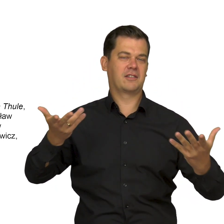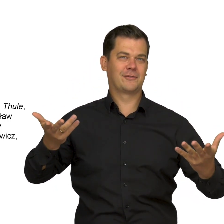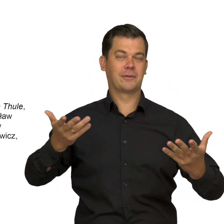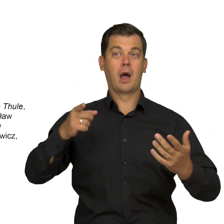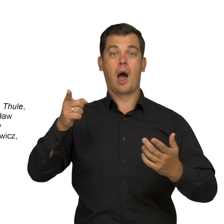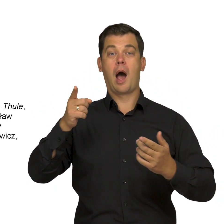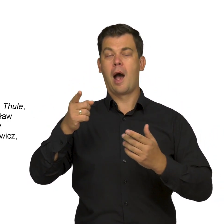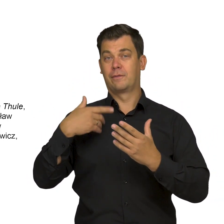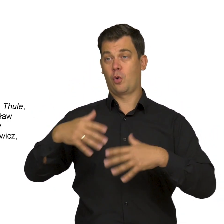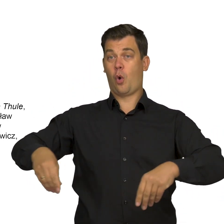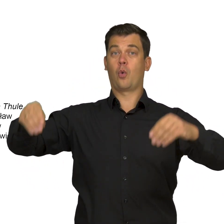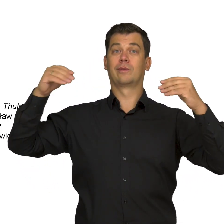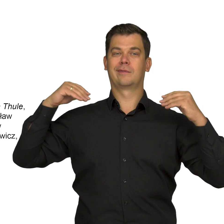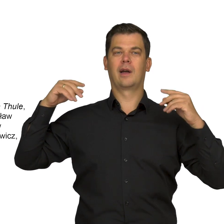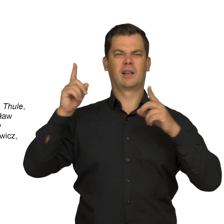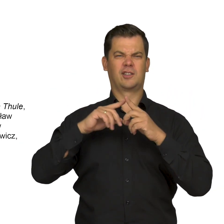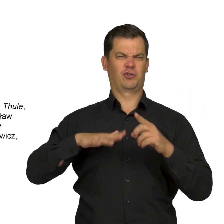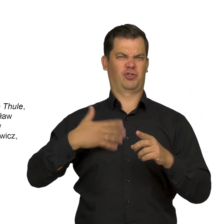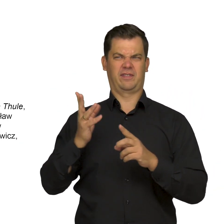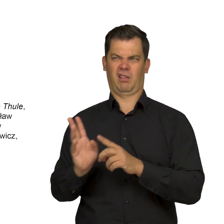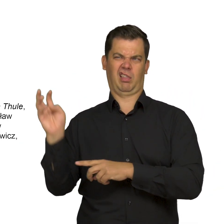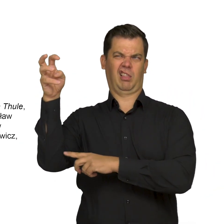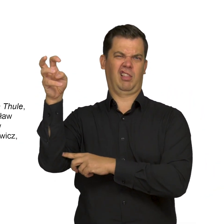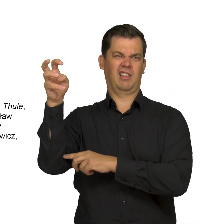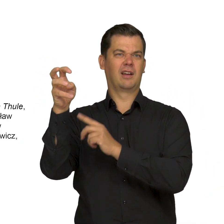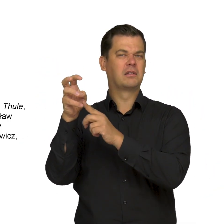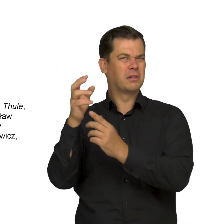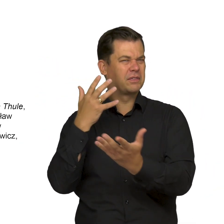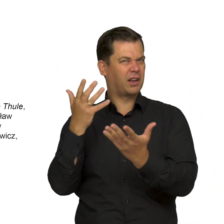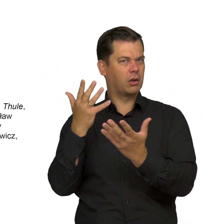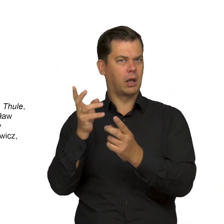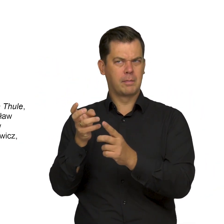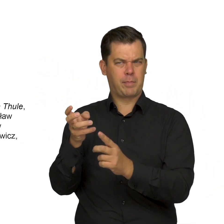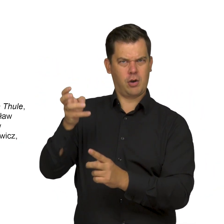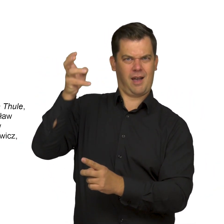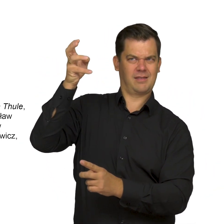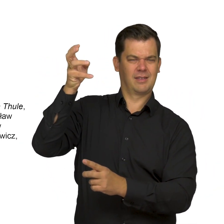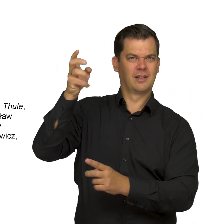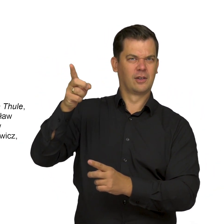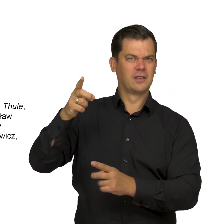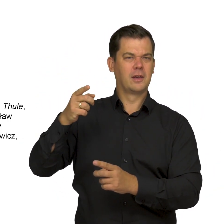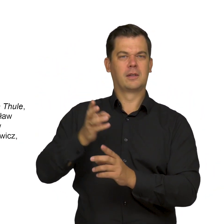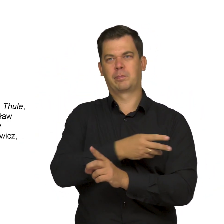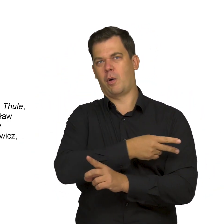It is hidden underneath the quilt and the figure of a weird creature that seems to be hovering above the man across the bed. Its head and neck,